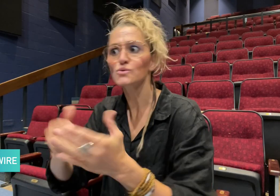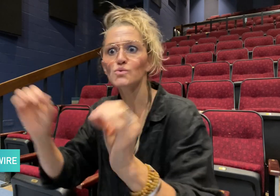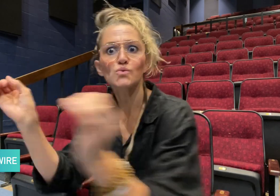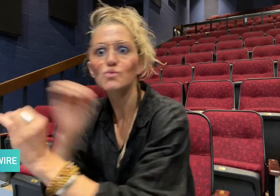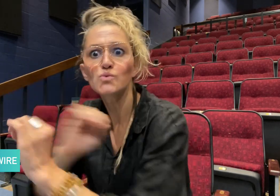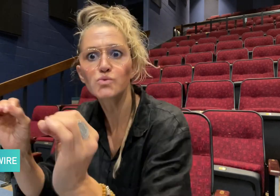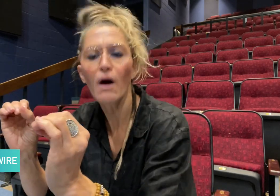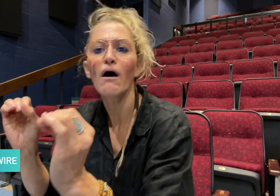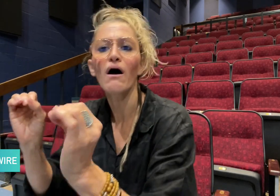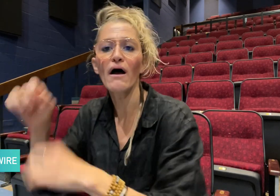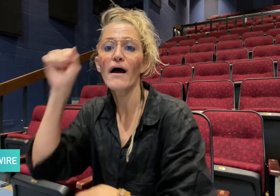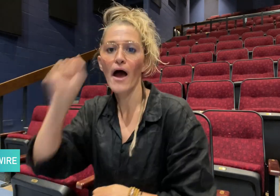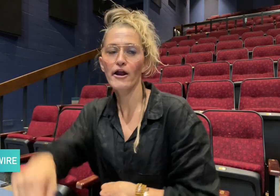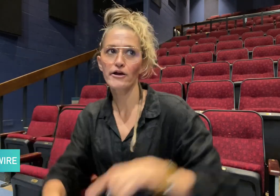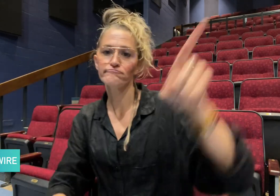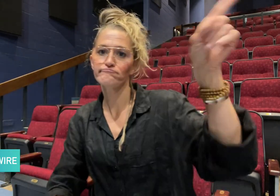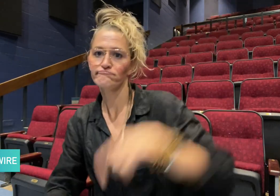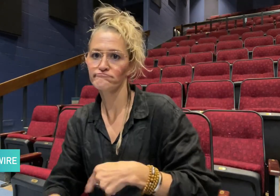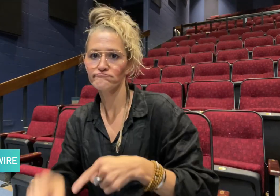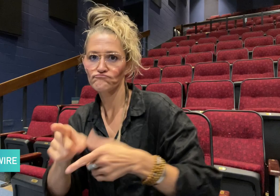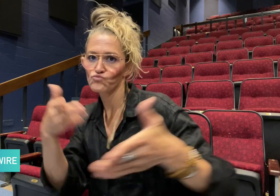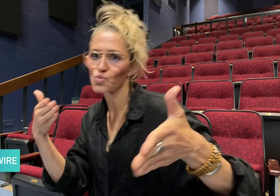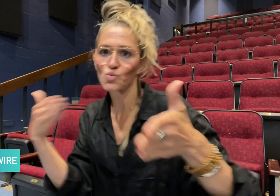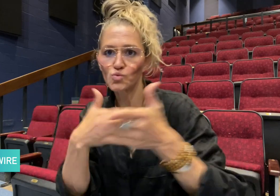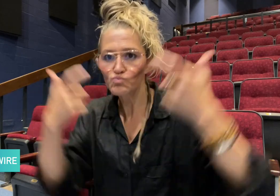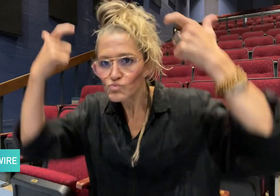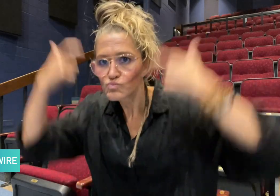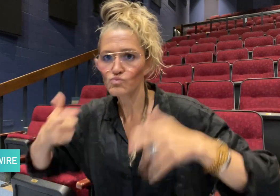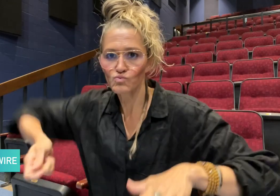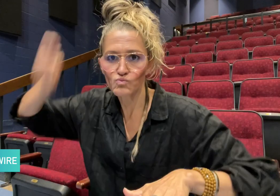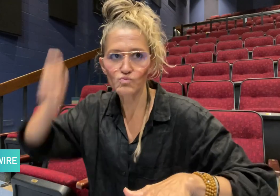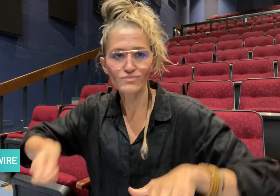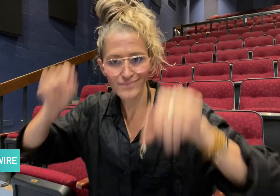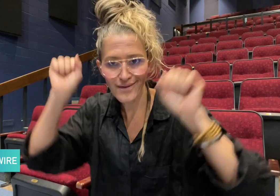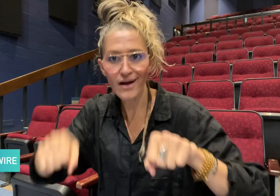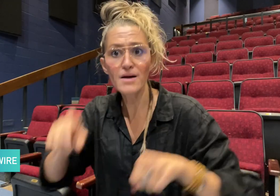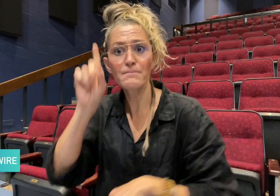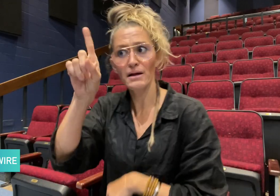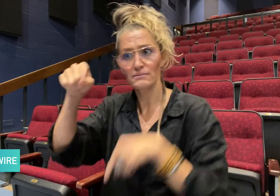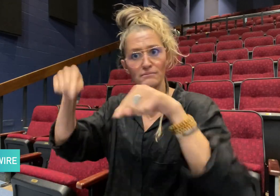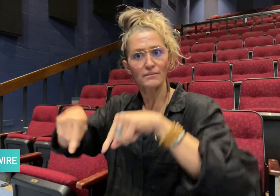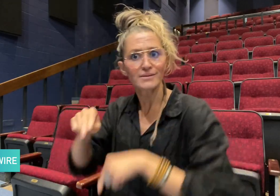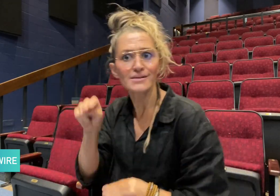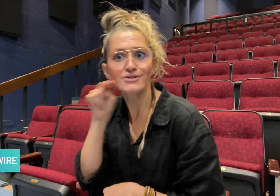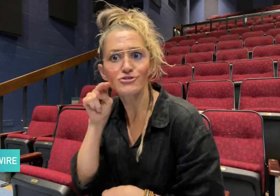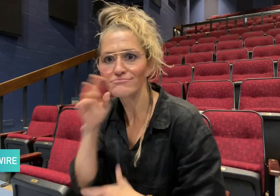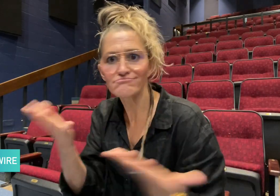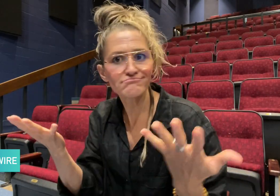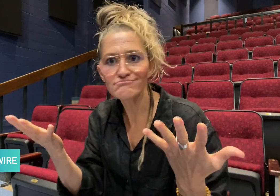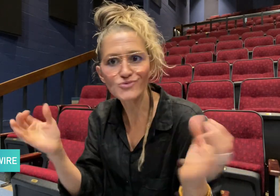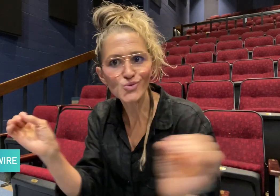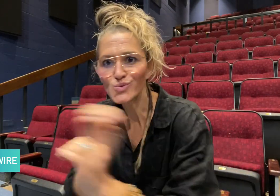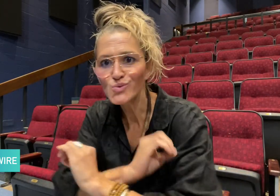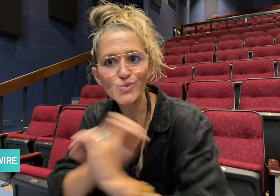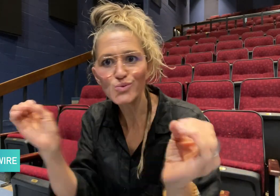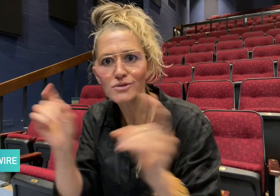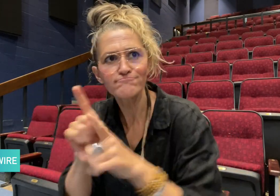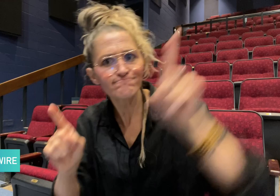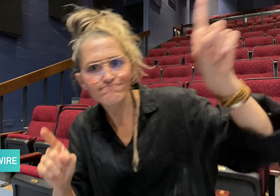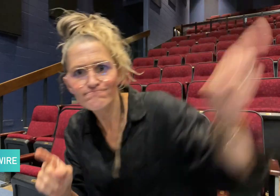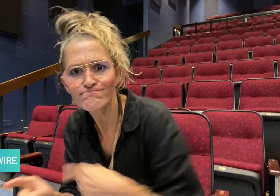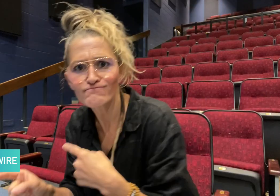to sue those that do not have a sign language interpreter